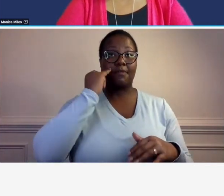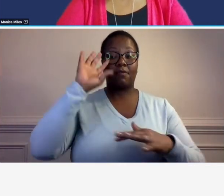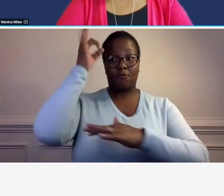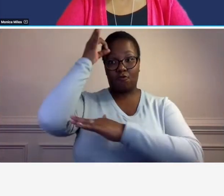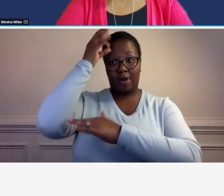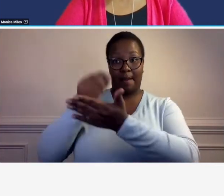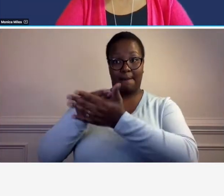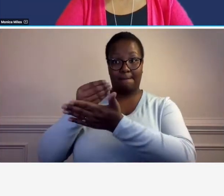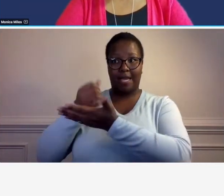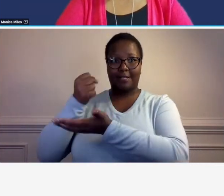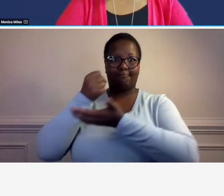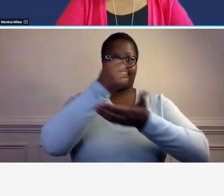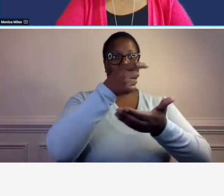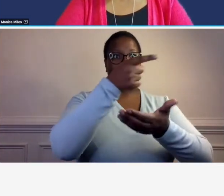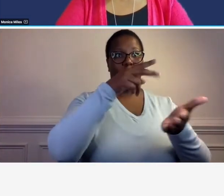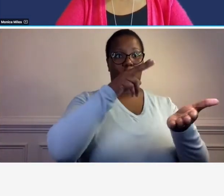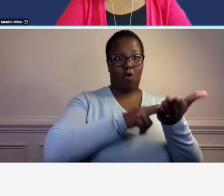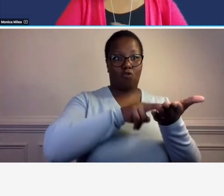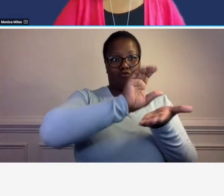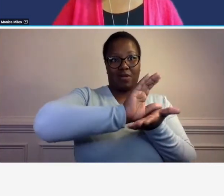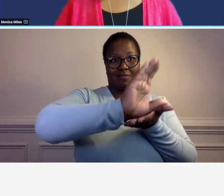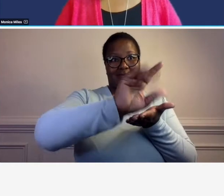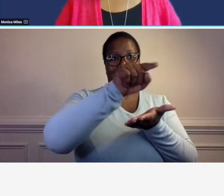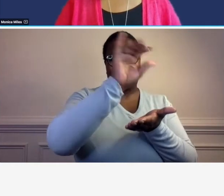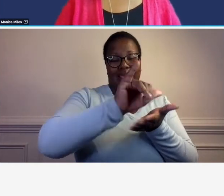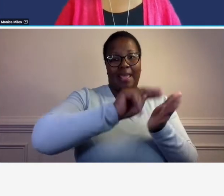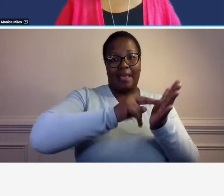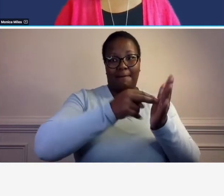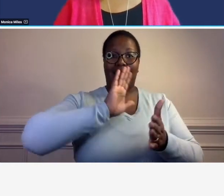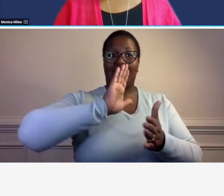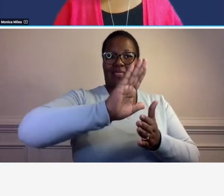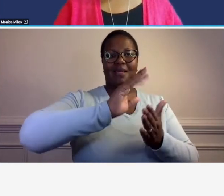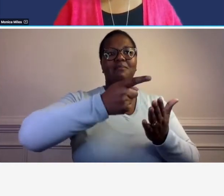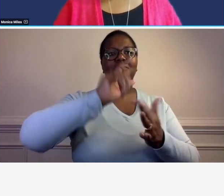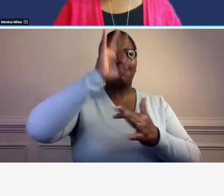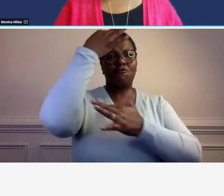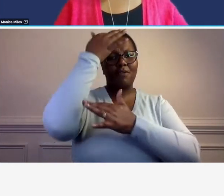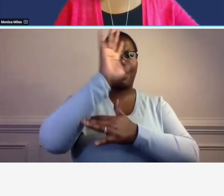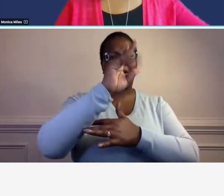contract that makes the project a federal aid contract and it's also subject to federal rules